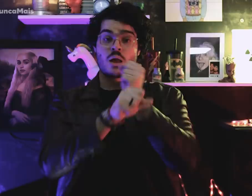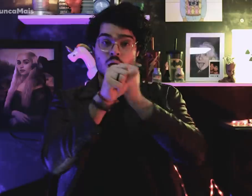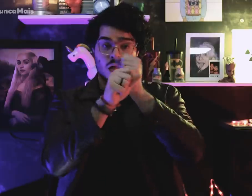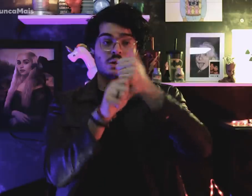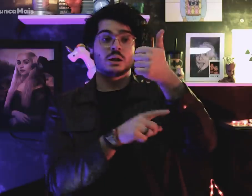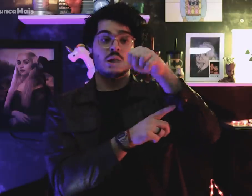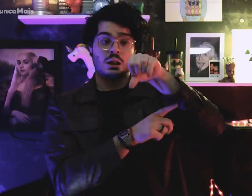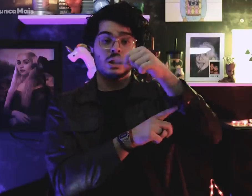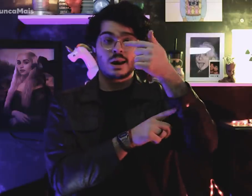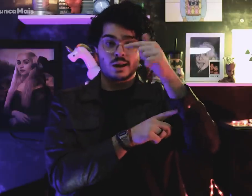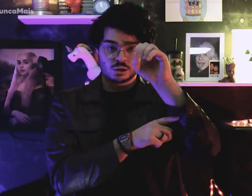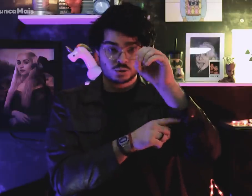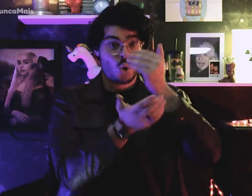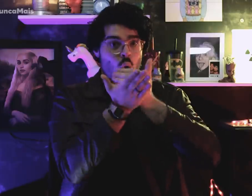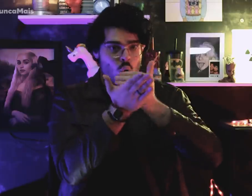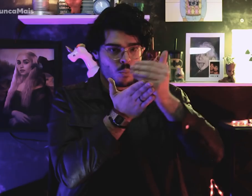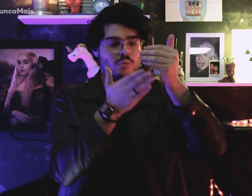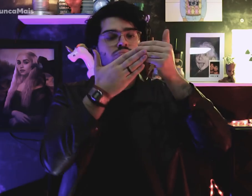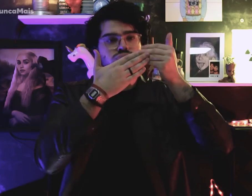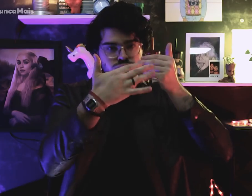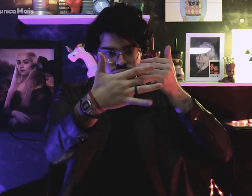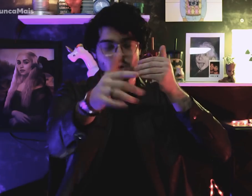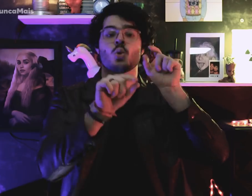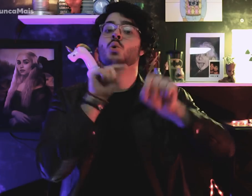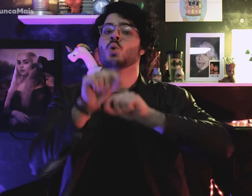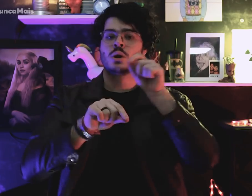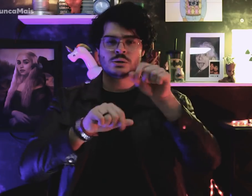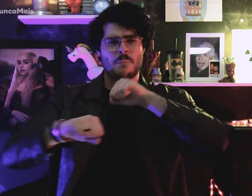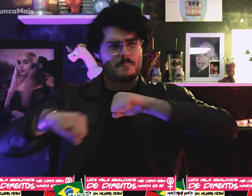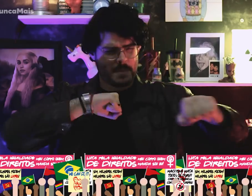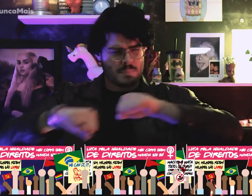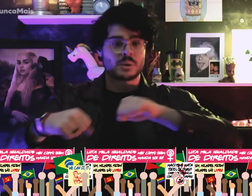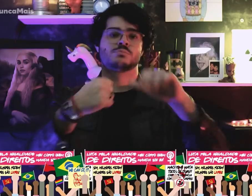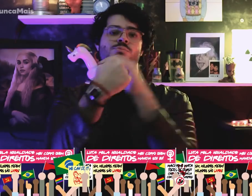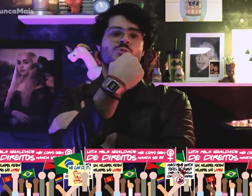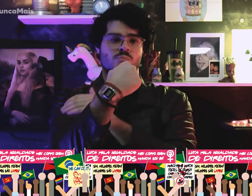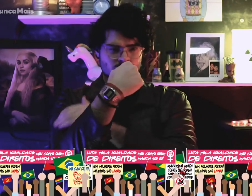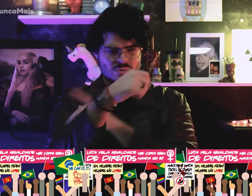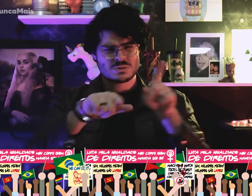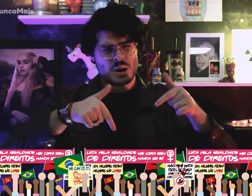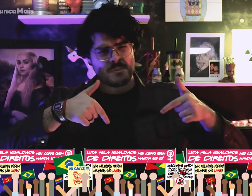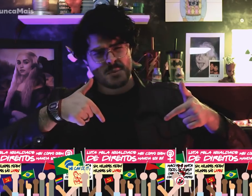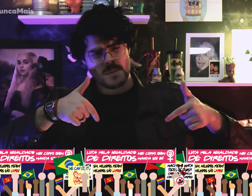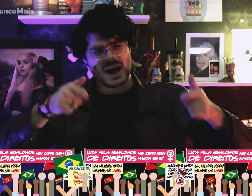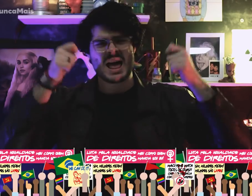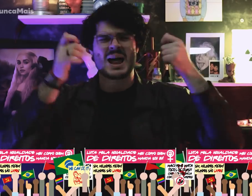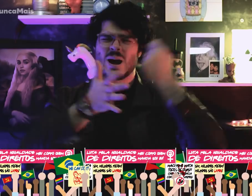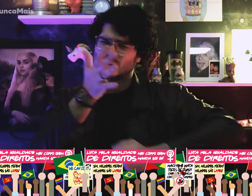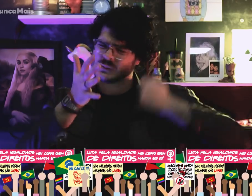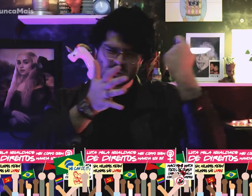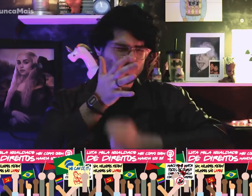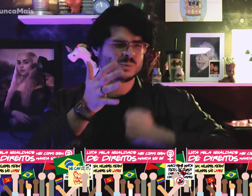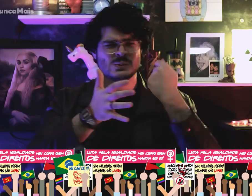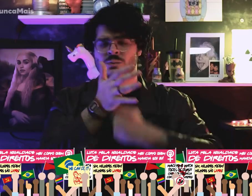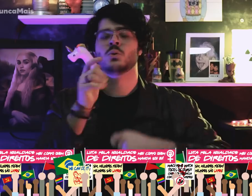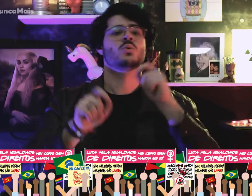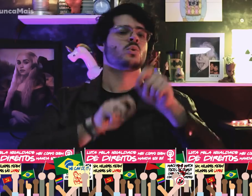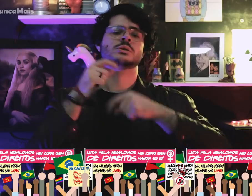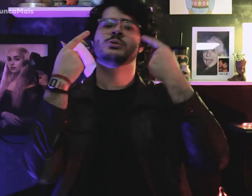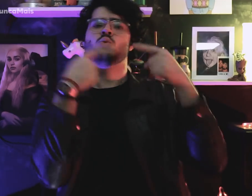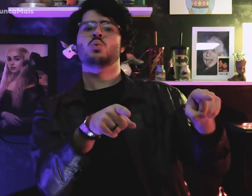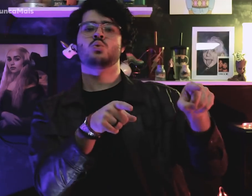A partir de 1970, o movimento feminista começou a se manifestar contra